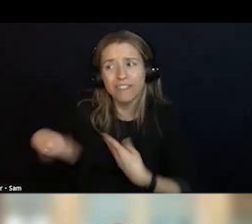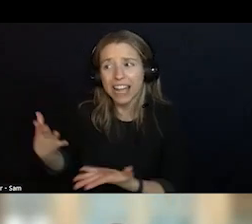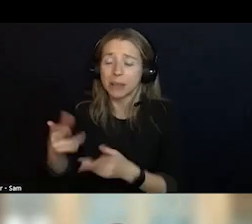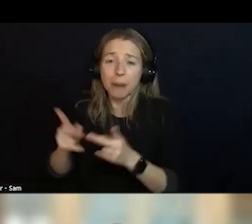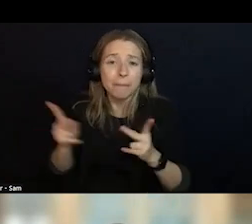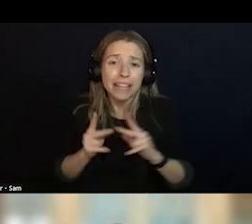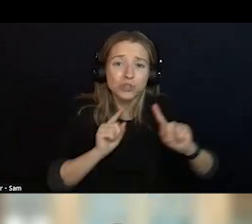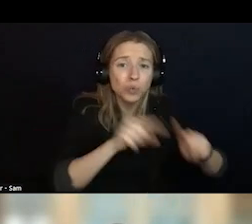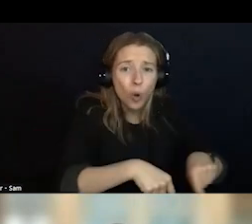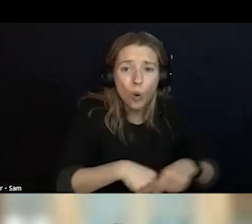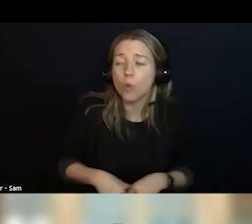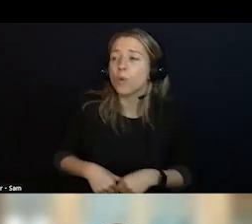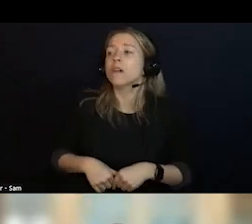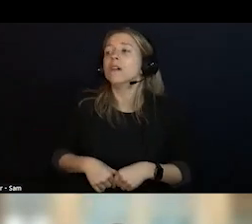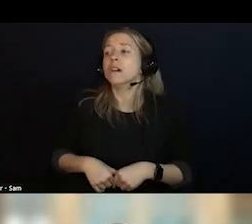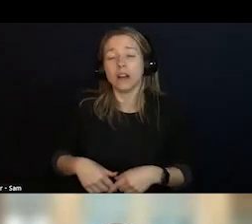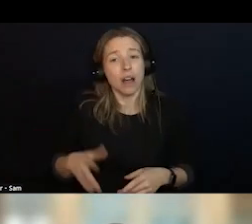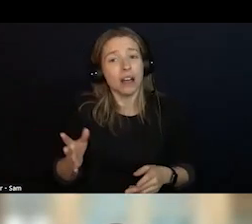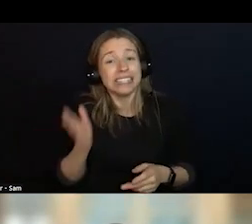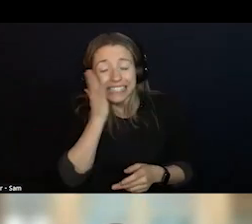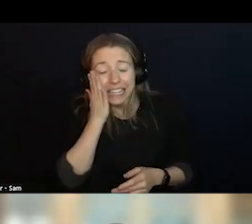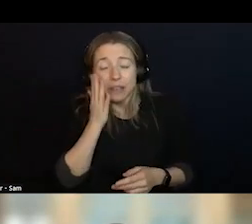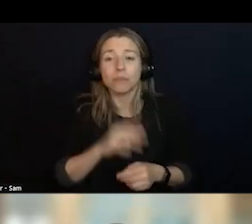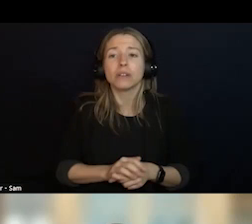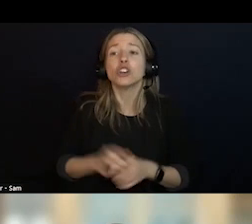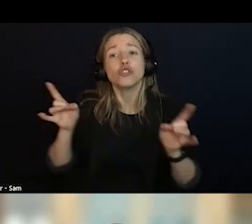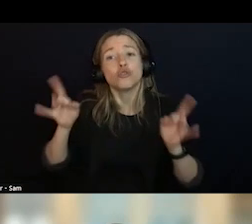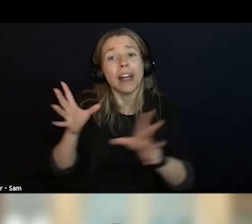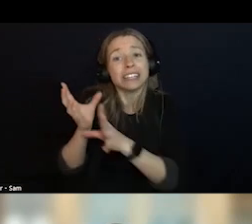WE NEED CRISIS CENTERS. THIS SAFE LANDING,